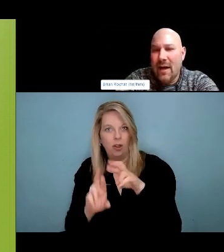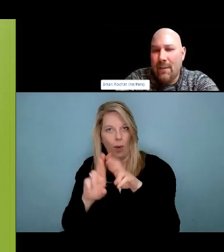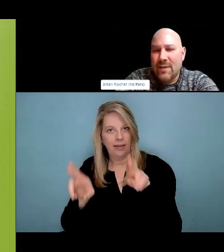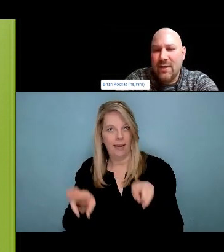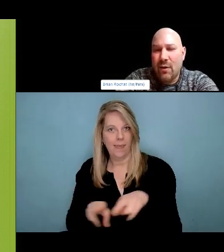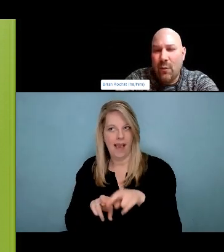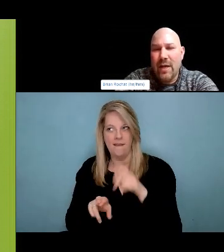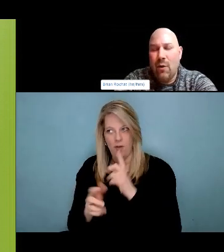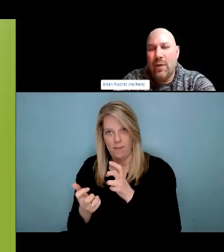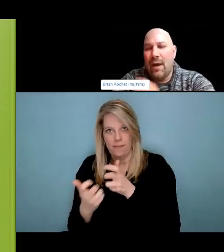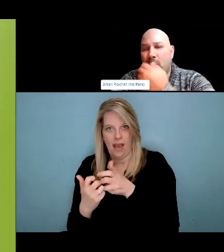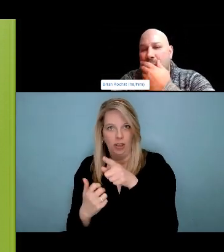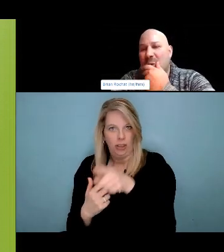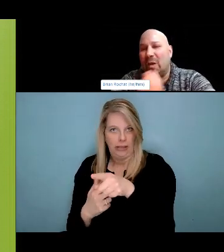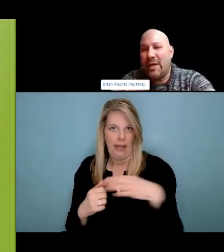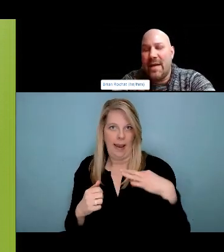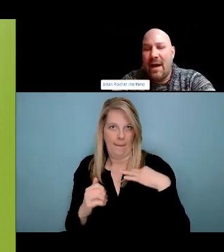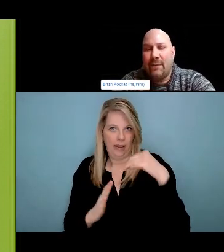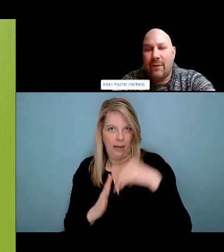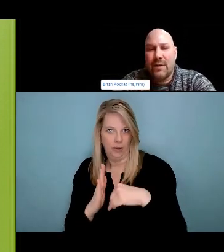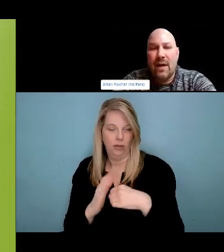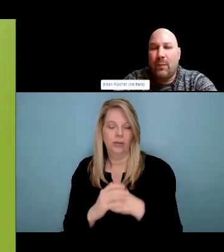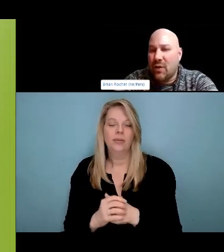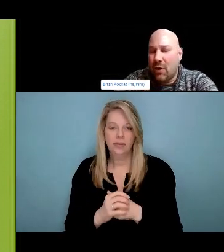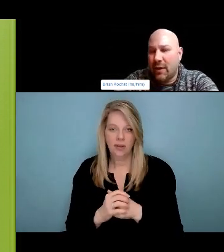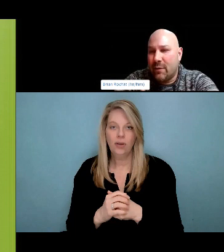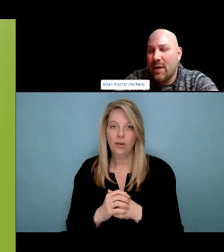includes a plan to dispose of needles, of course.